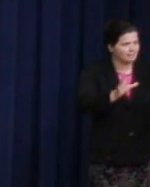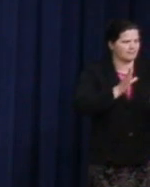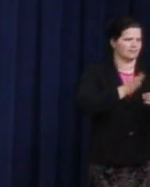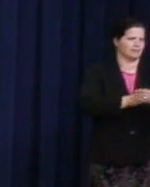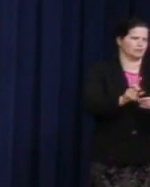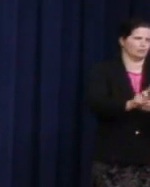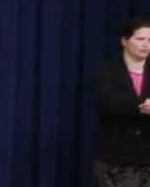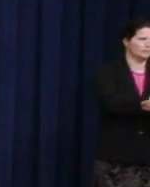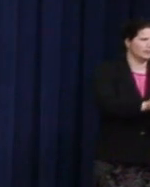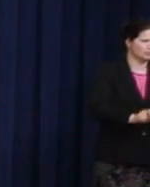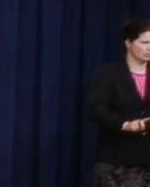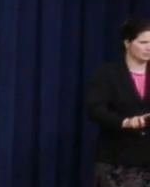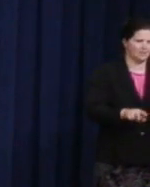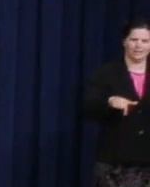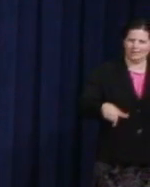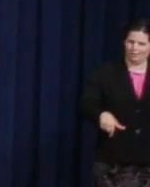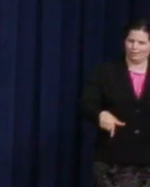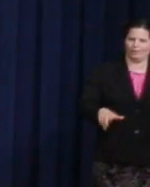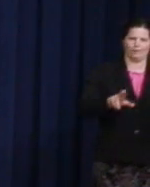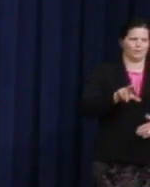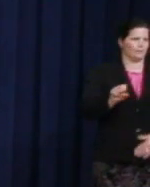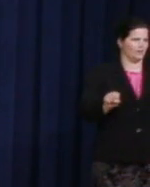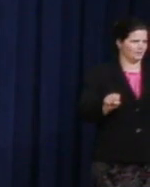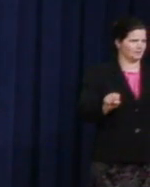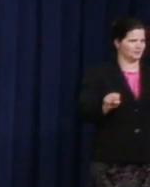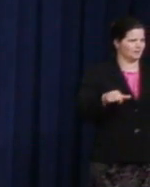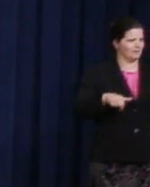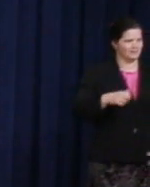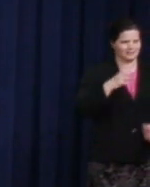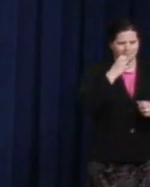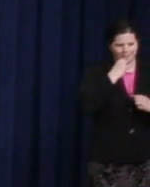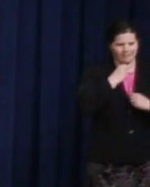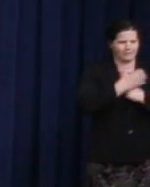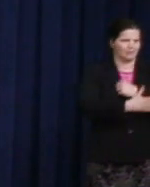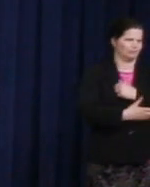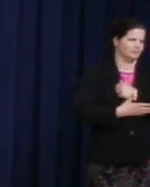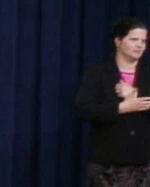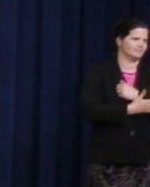in this country, in our beloved country.